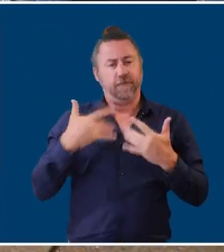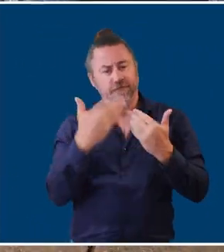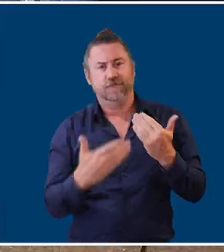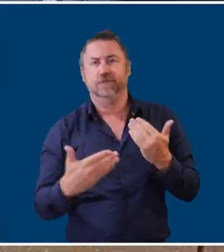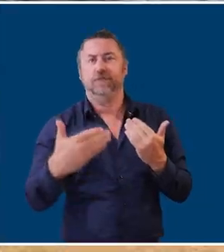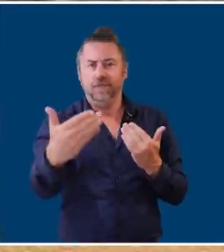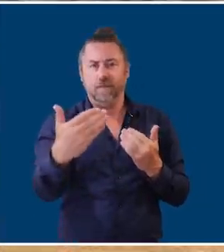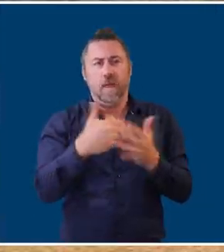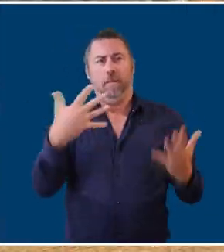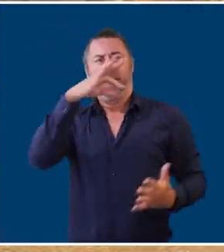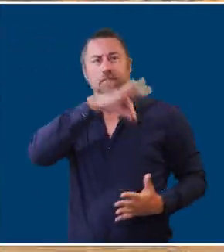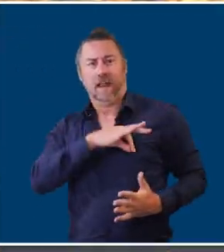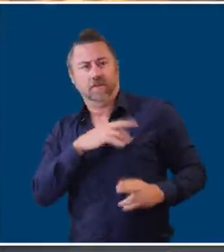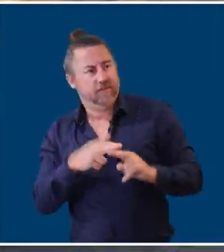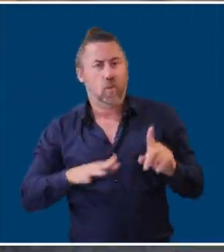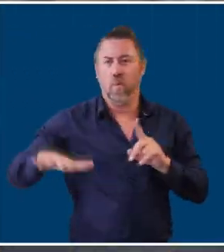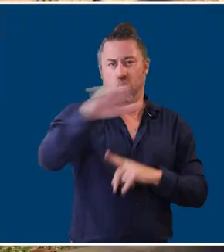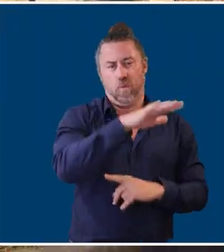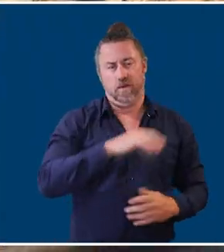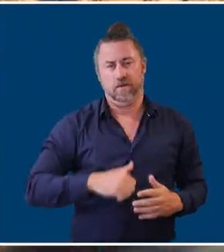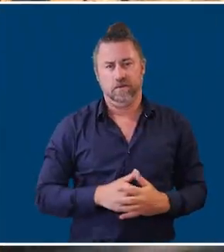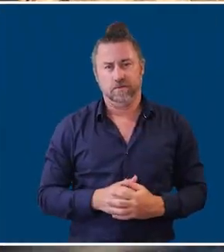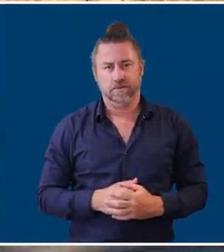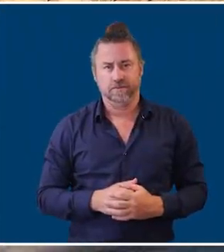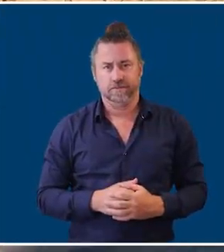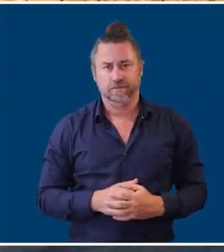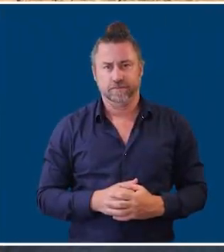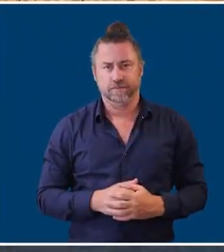with a focus for everybody. We can get the most out of the footpath network.